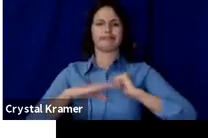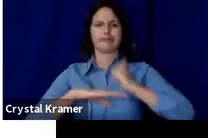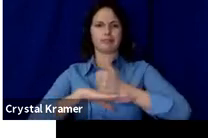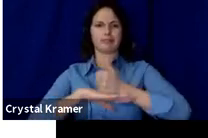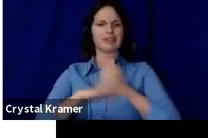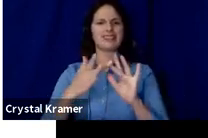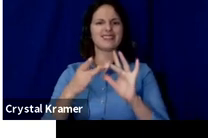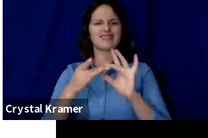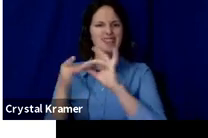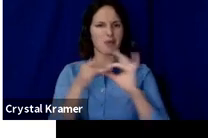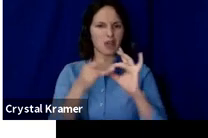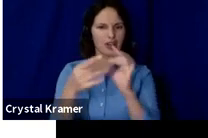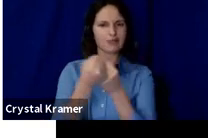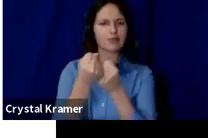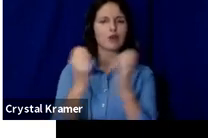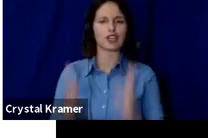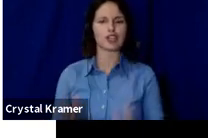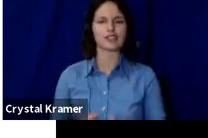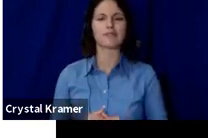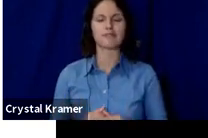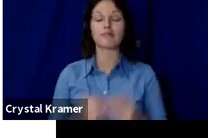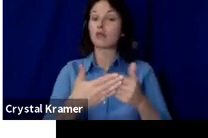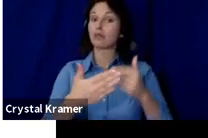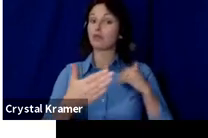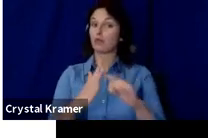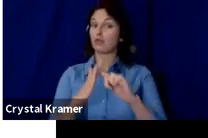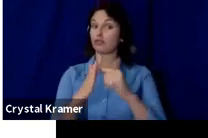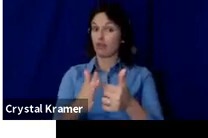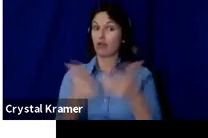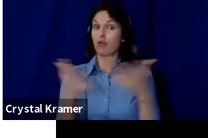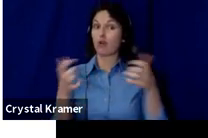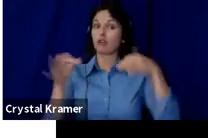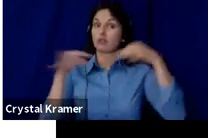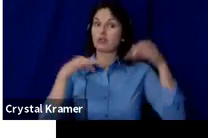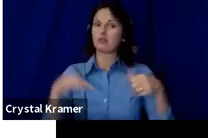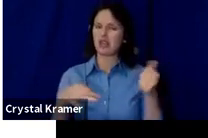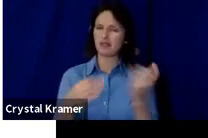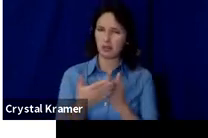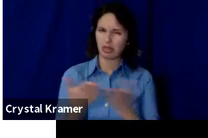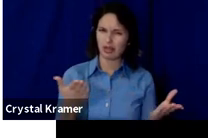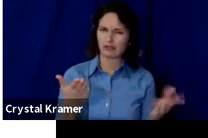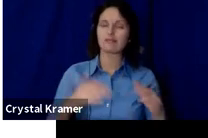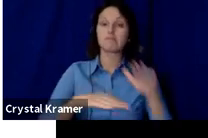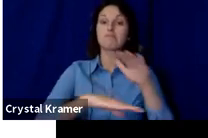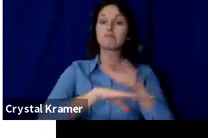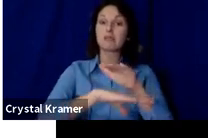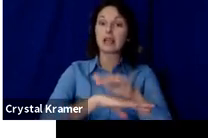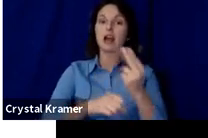Tonight we are using CaptionAccess to provide attendees with closed captions and video remote